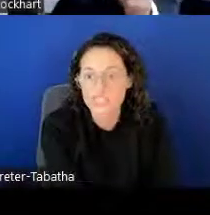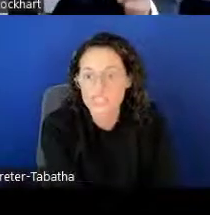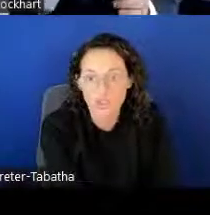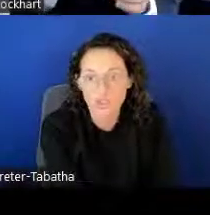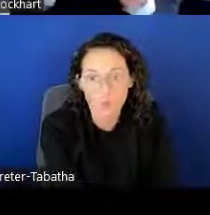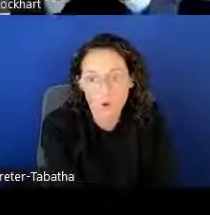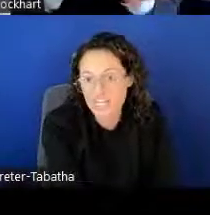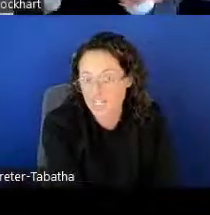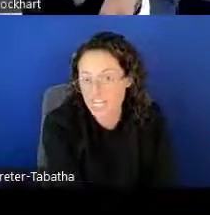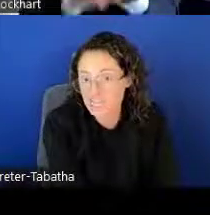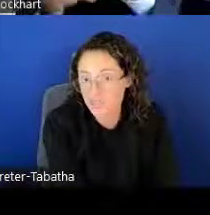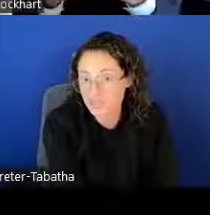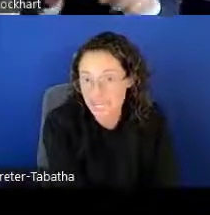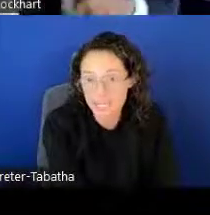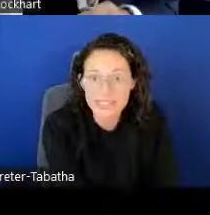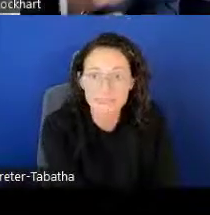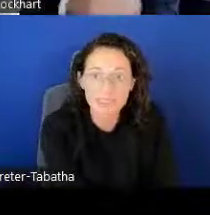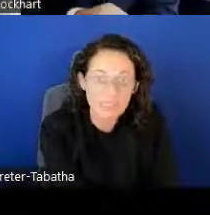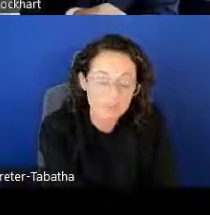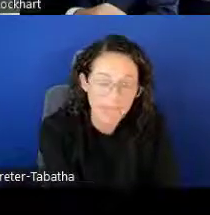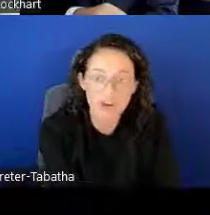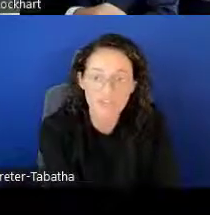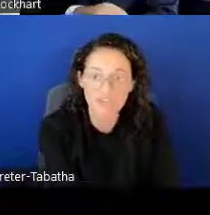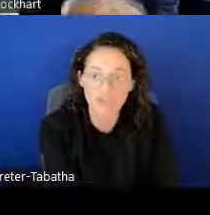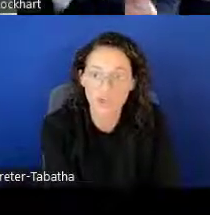until your educational debt is completely paid off in full.